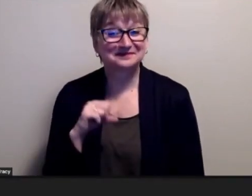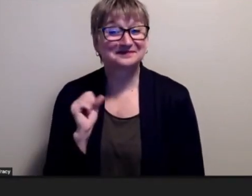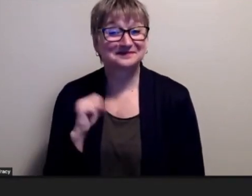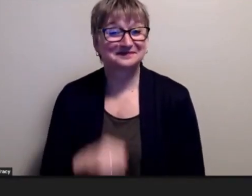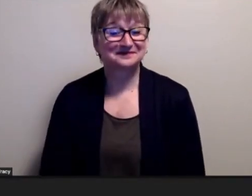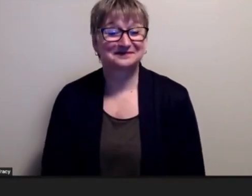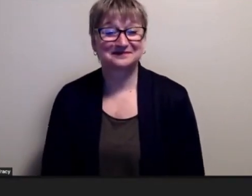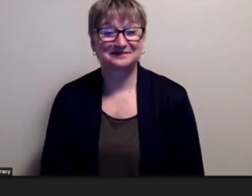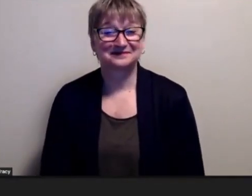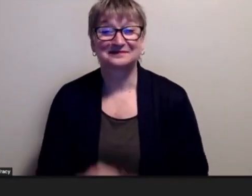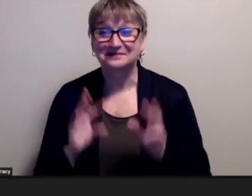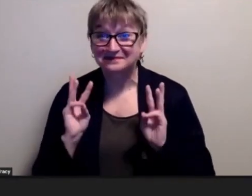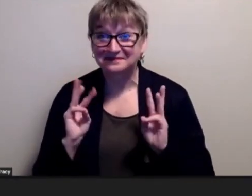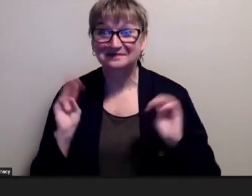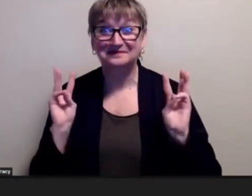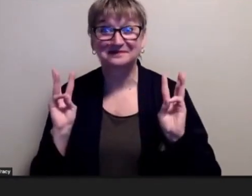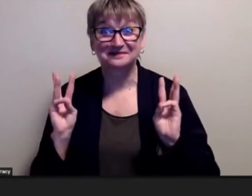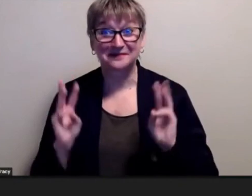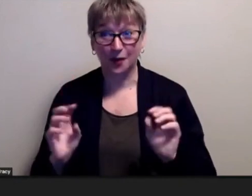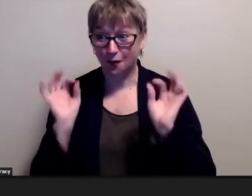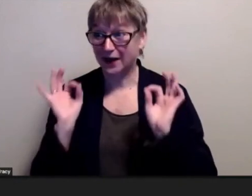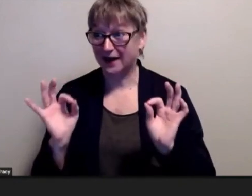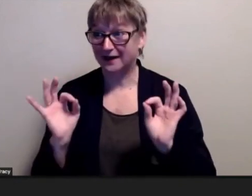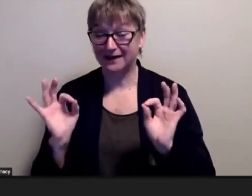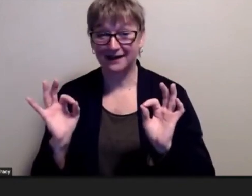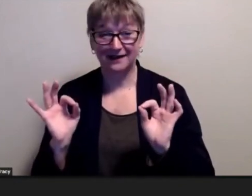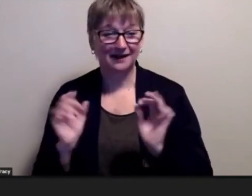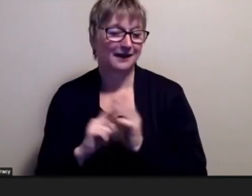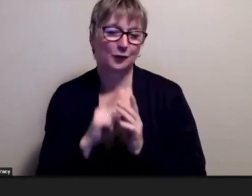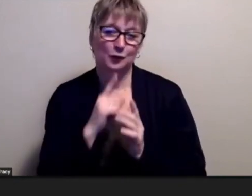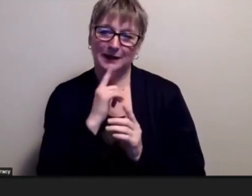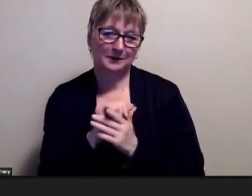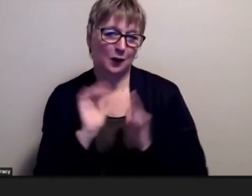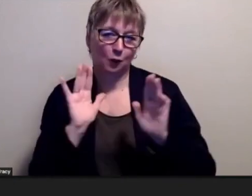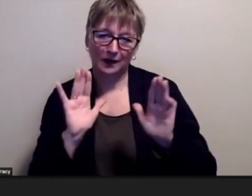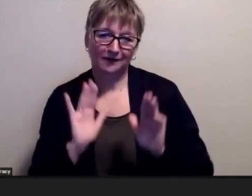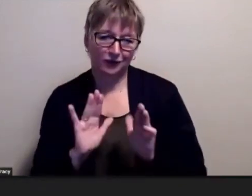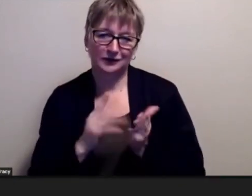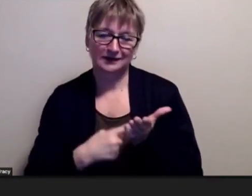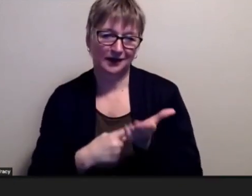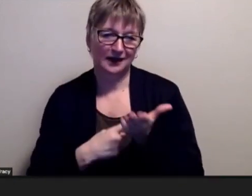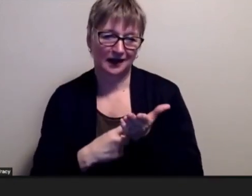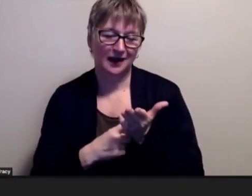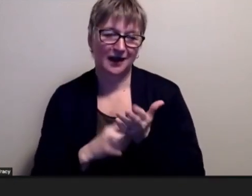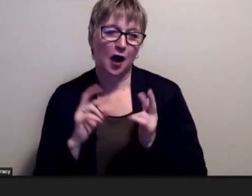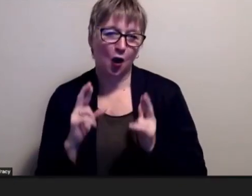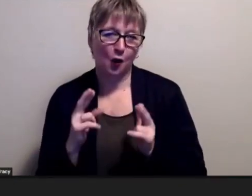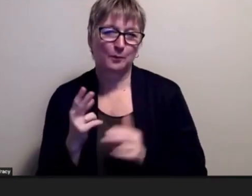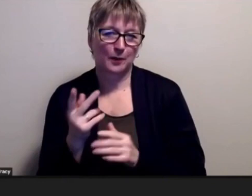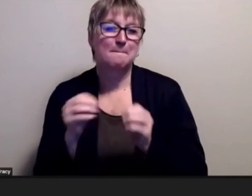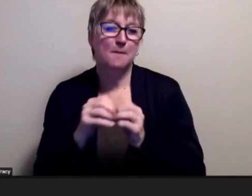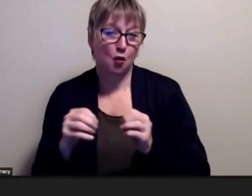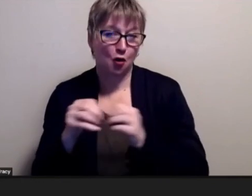wow okay so this has been a wonderful conversation i hope to have many more and i really hope